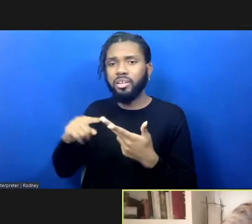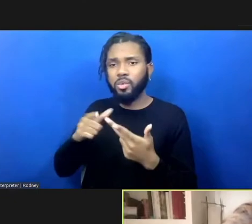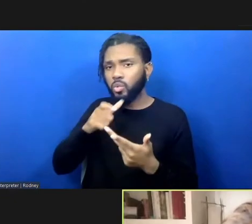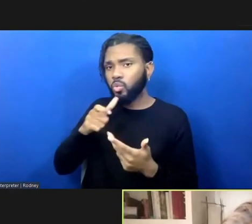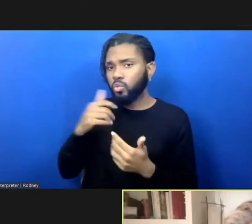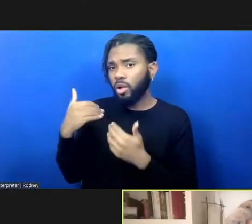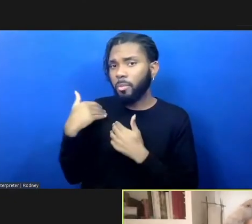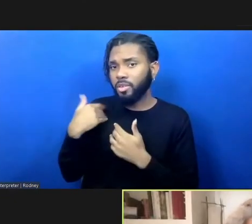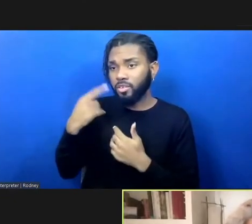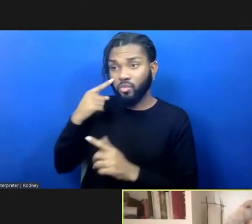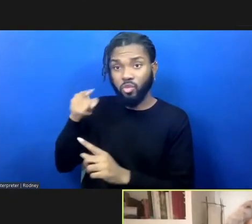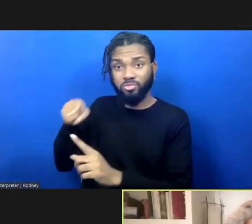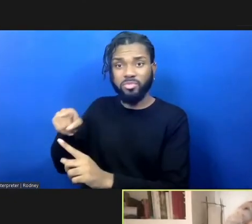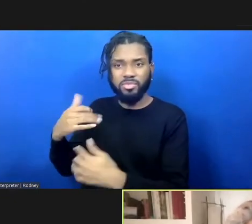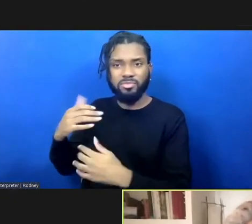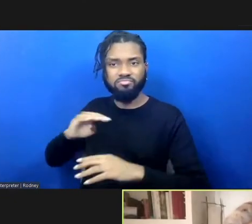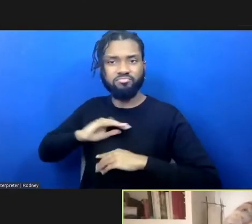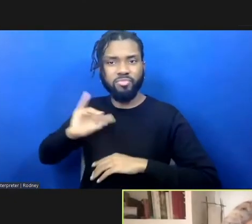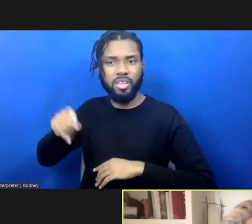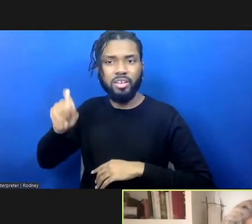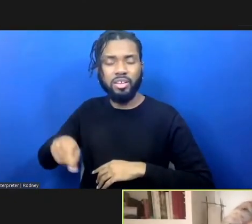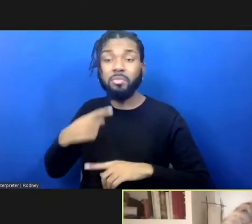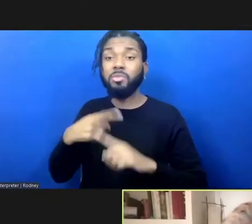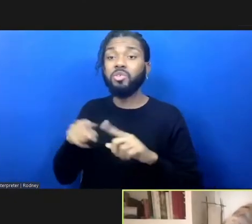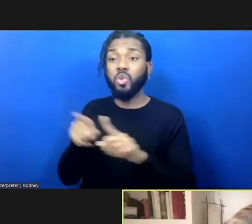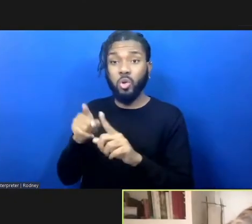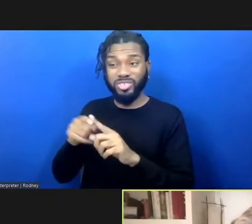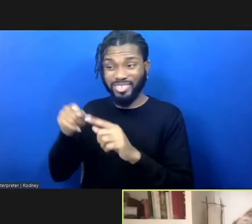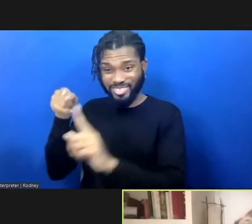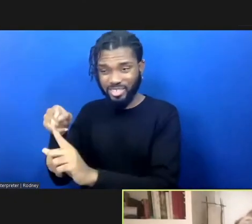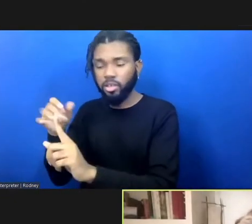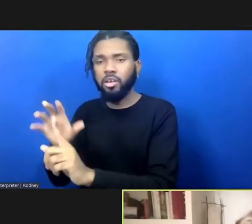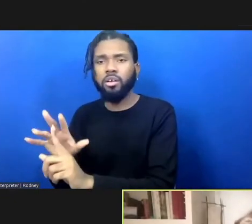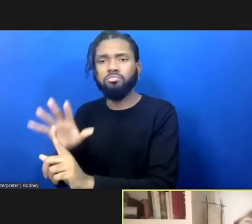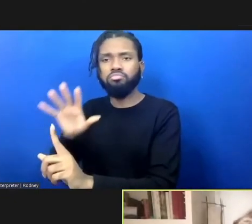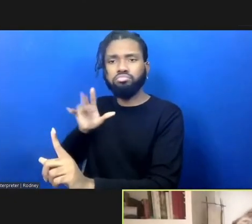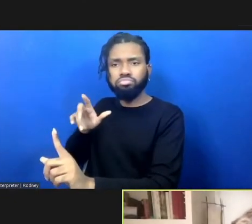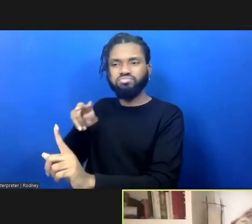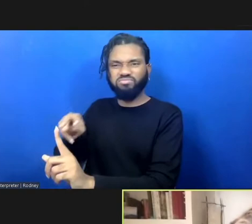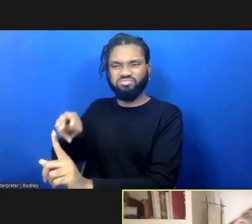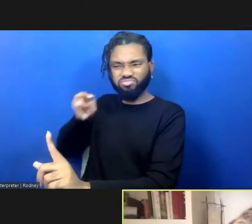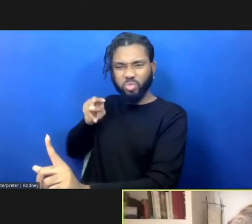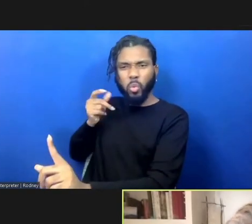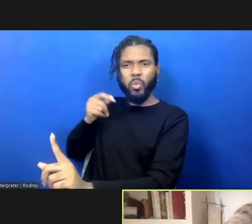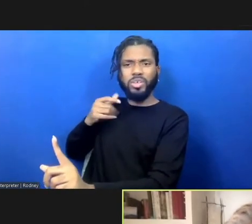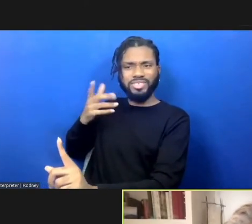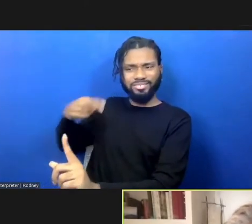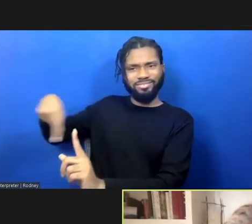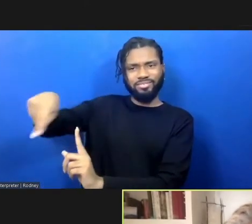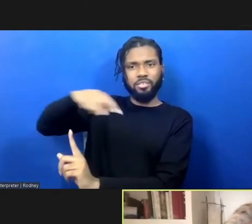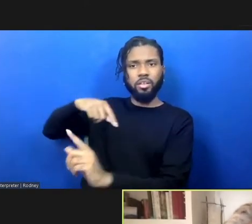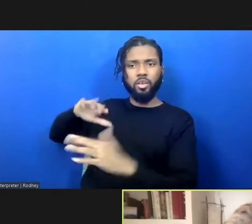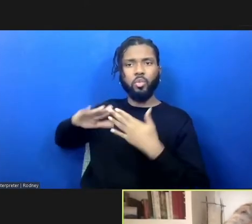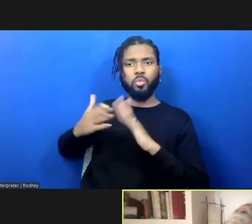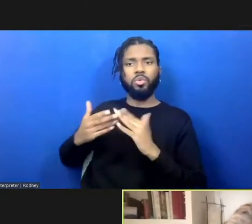needs, and what's the collective process that includes family and community in solving that?" Right? So, that's the fundamental shift.